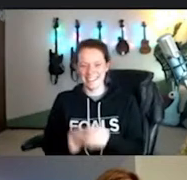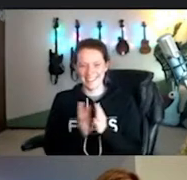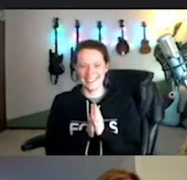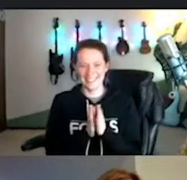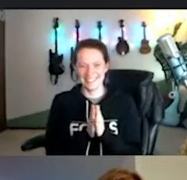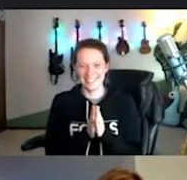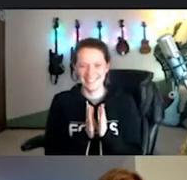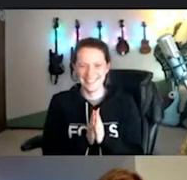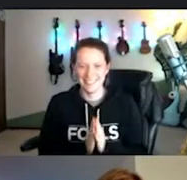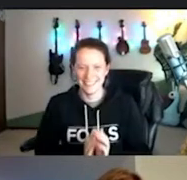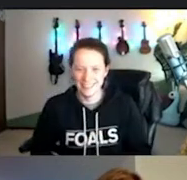South Boyd